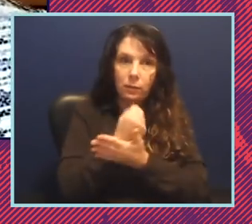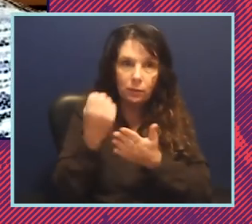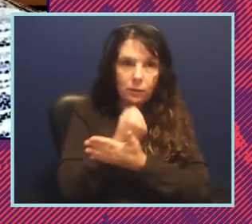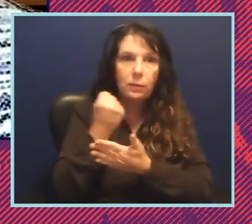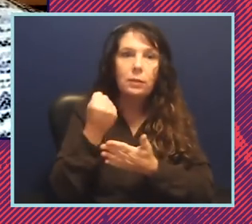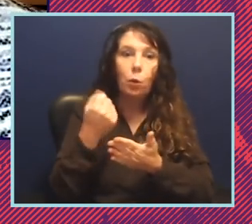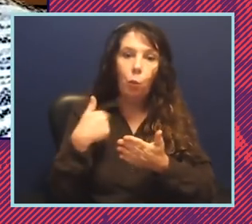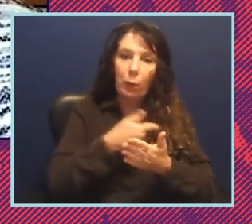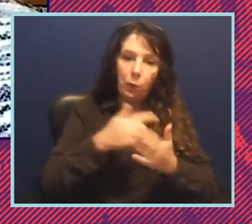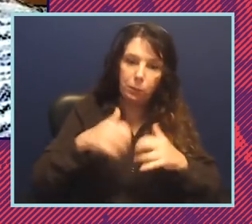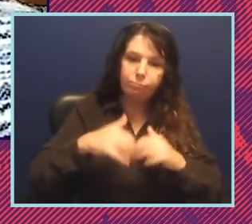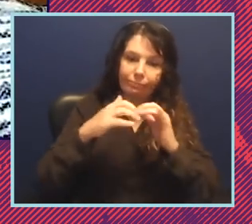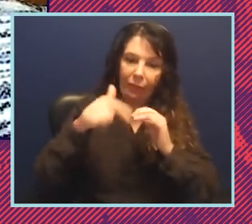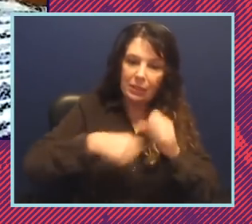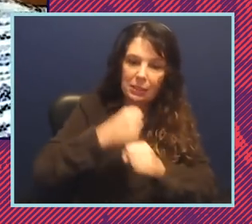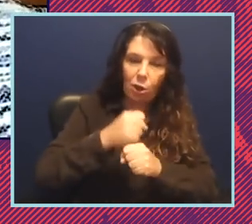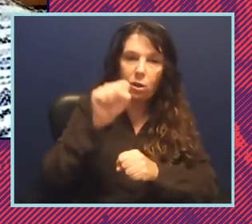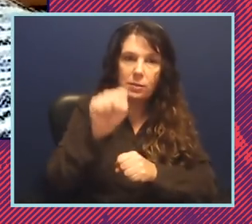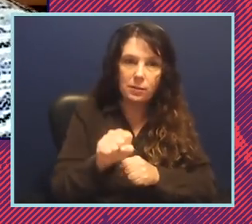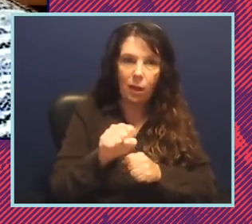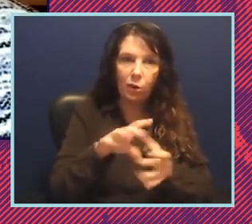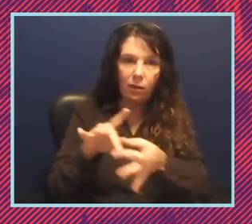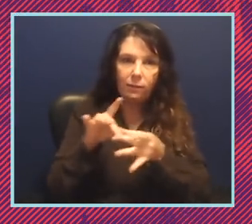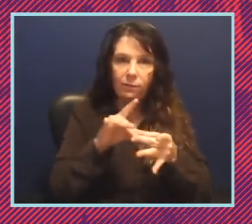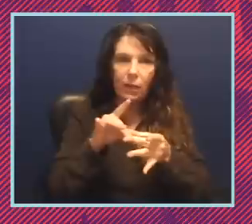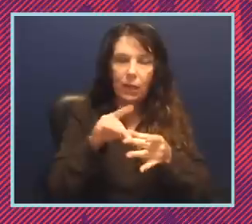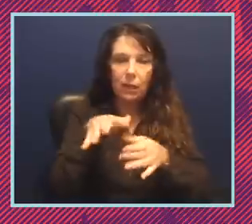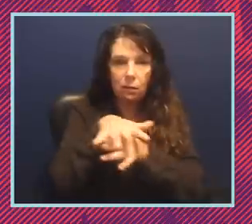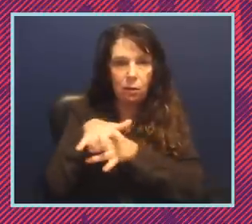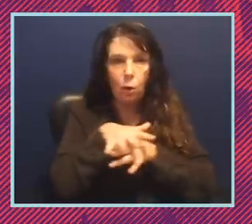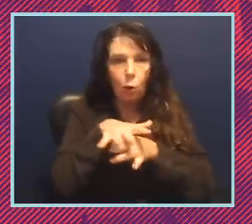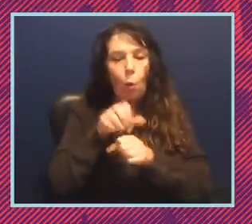this year was the southern affiliates working together because what we because white supremacy